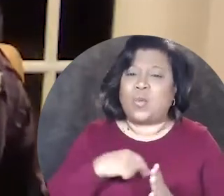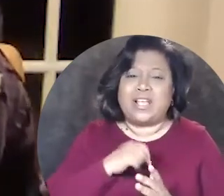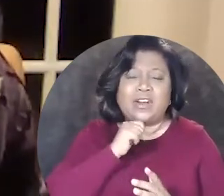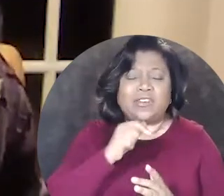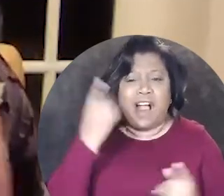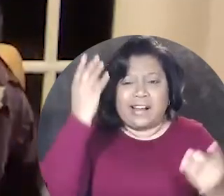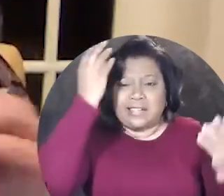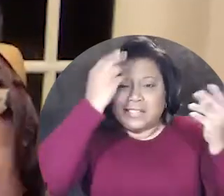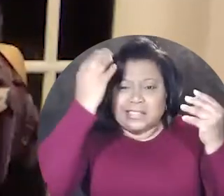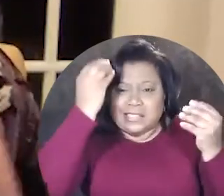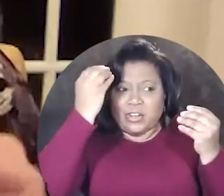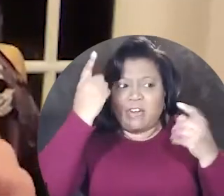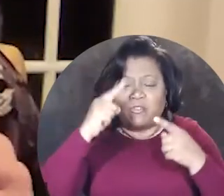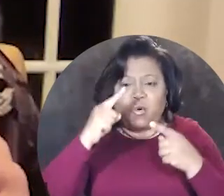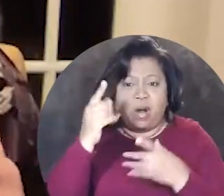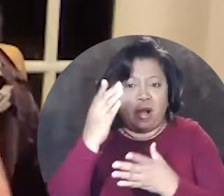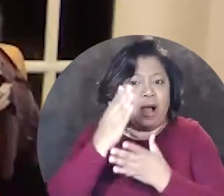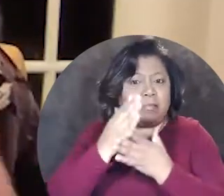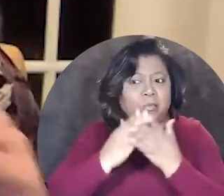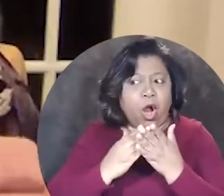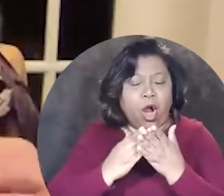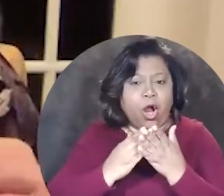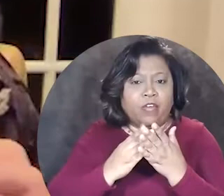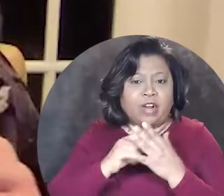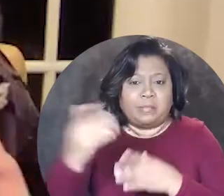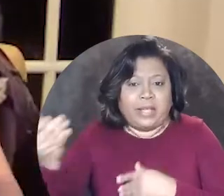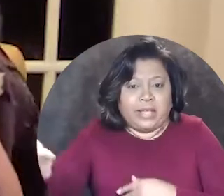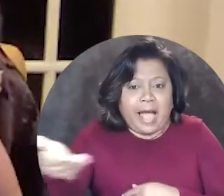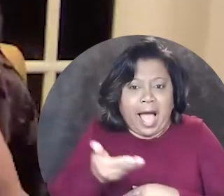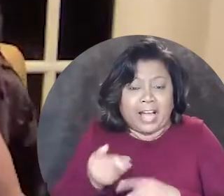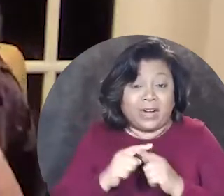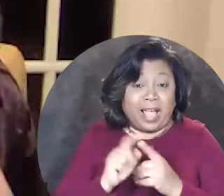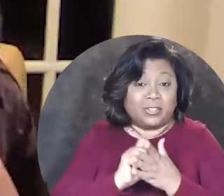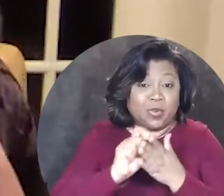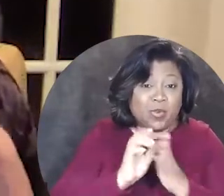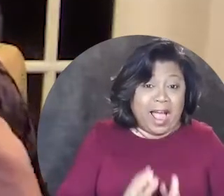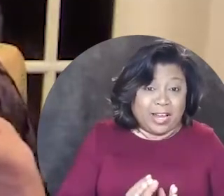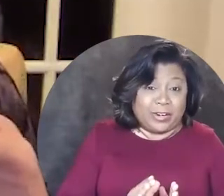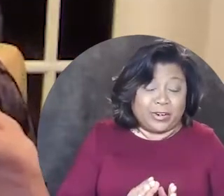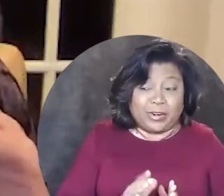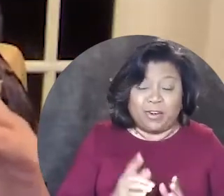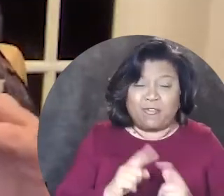we aren't considered for parts or being hired as a writer